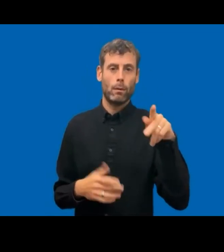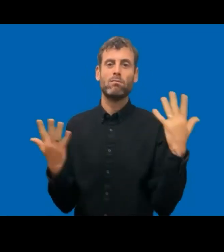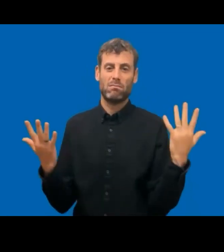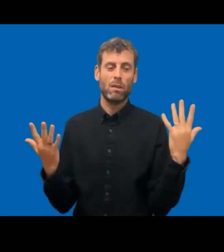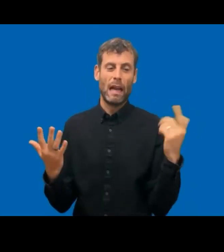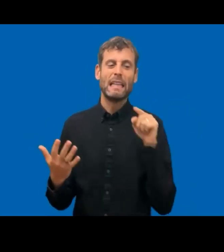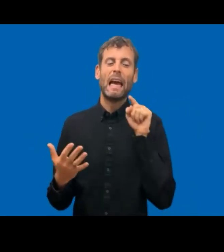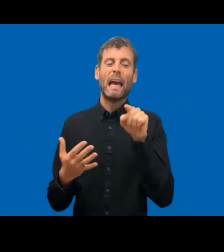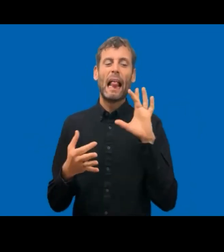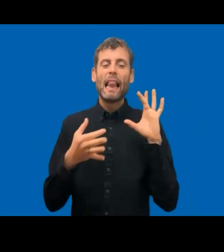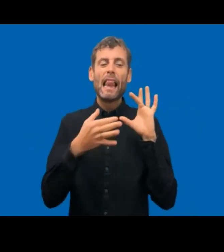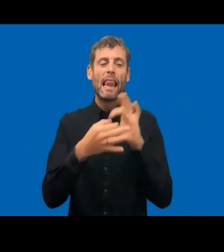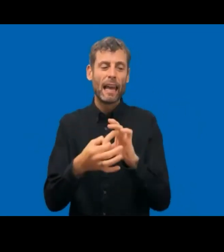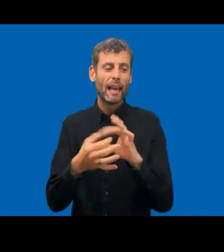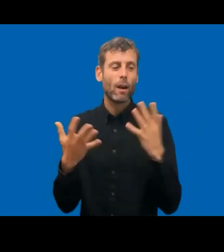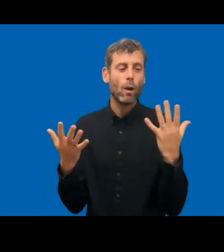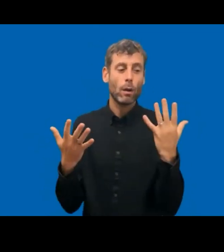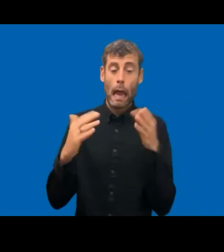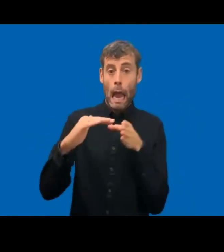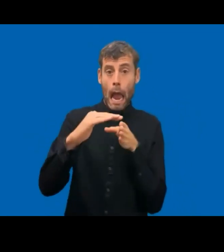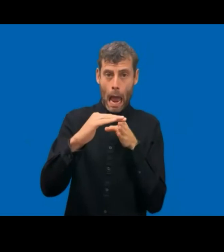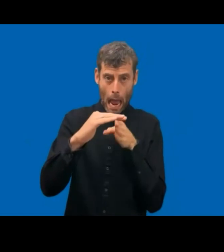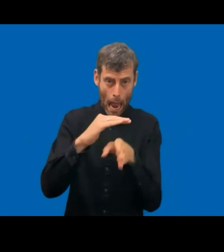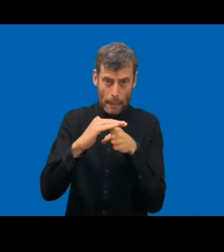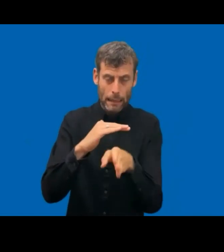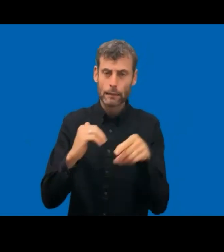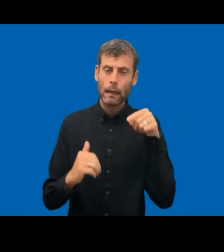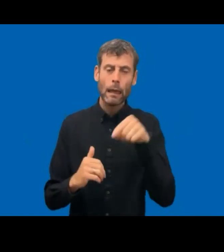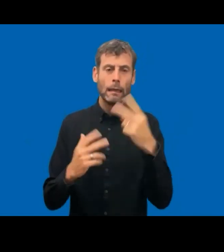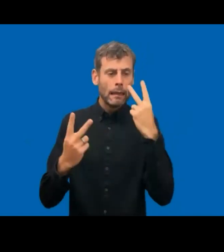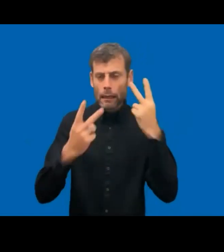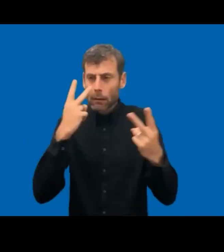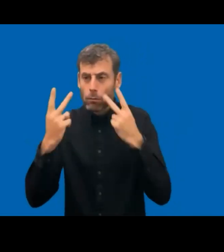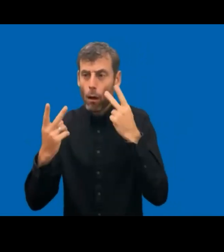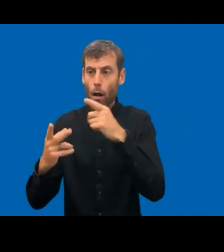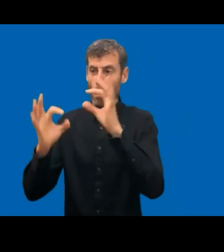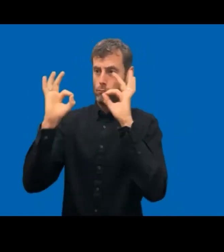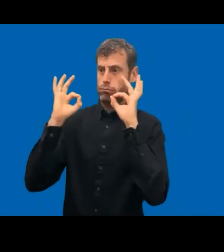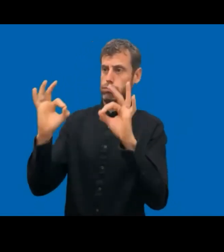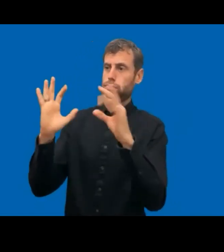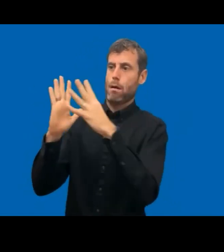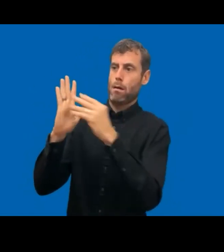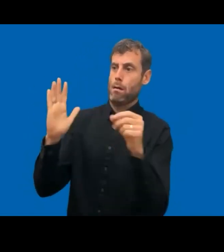Initiative, and it's about creating communities of practice around the Web Accessibility Directive.